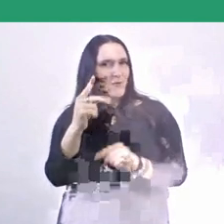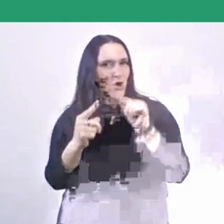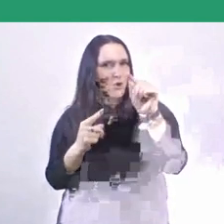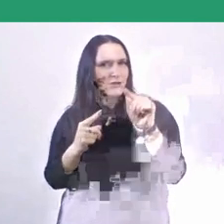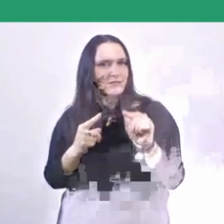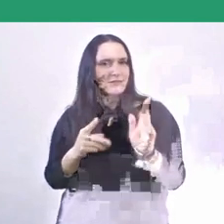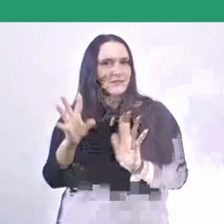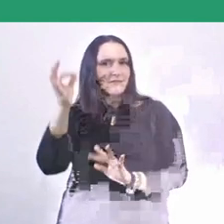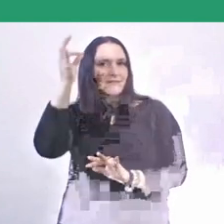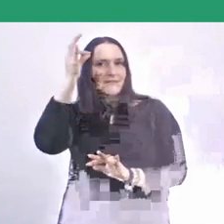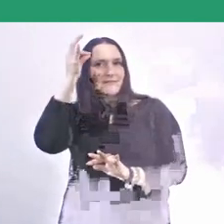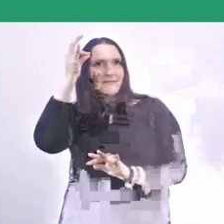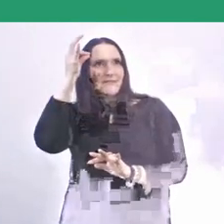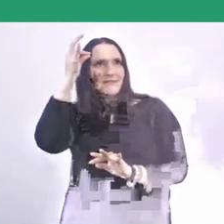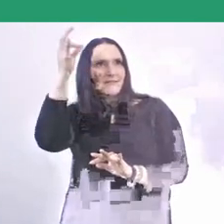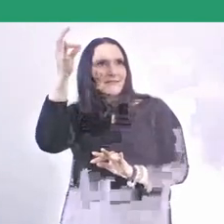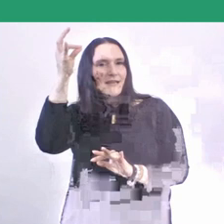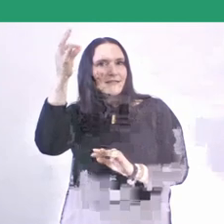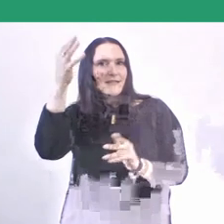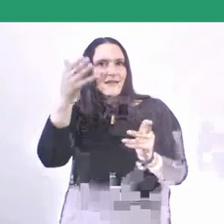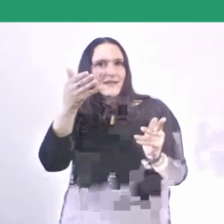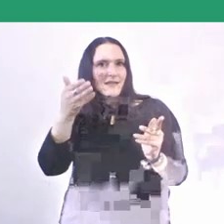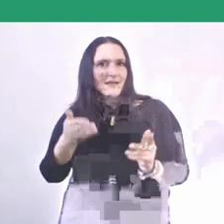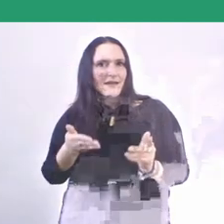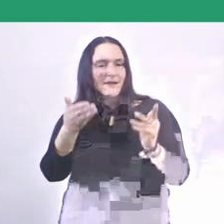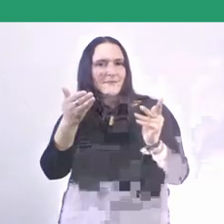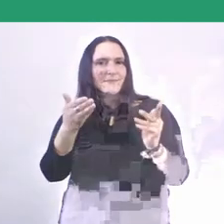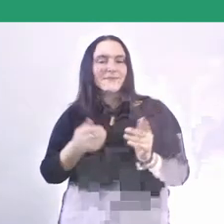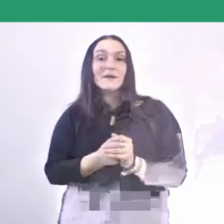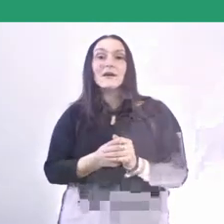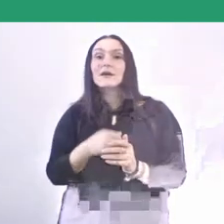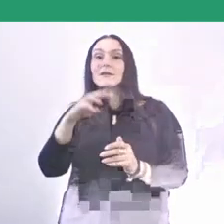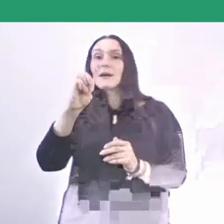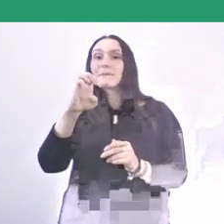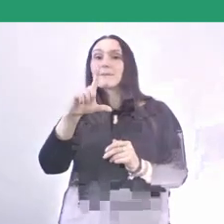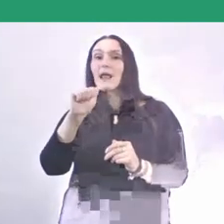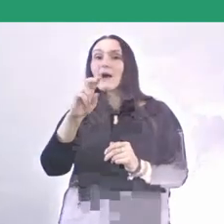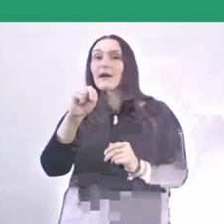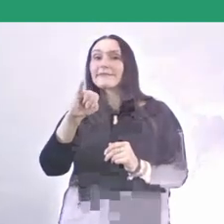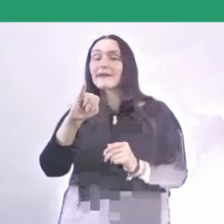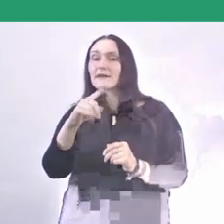is connected with this idea of value. Maybe if I can ask you first, Melani,